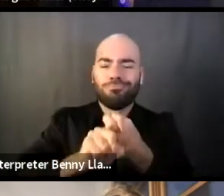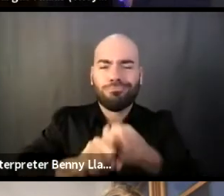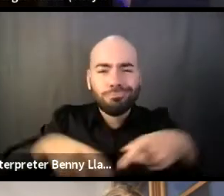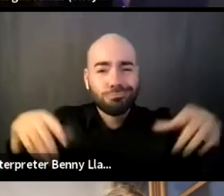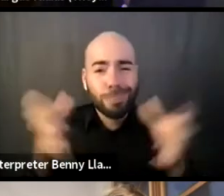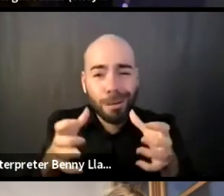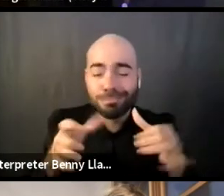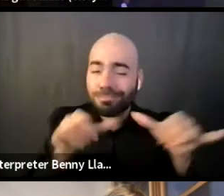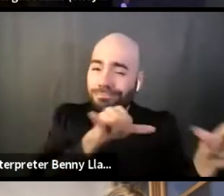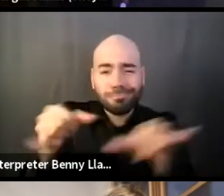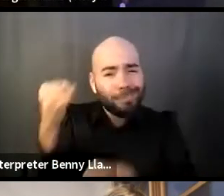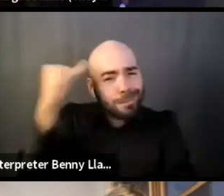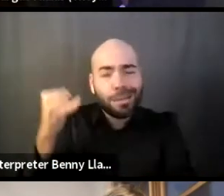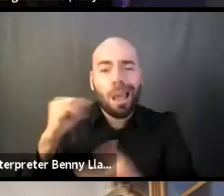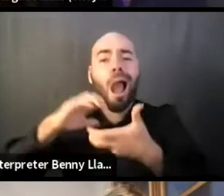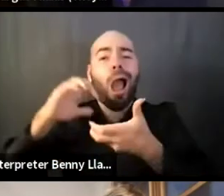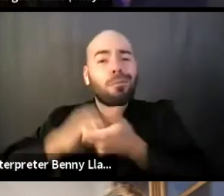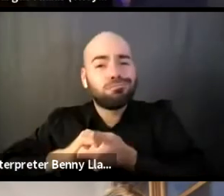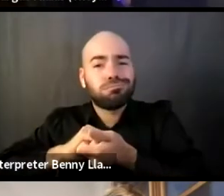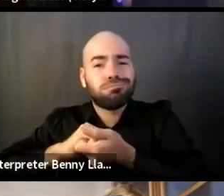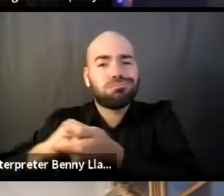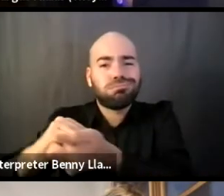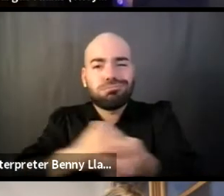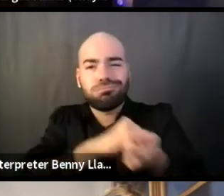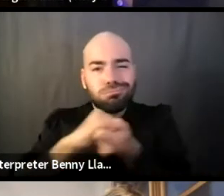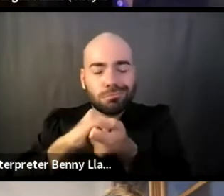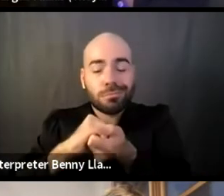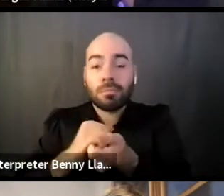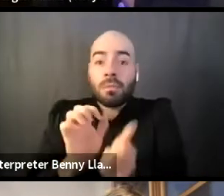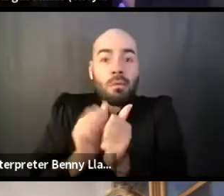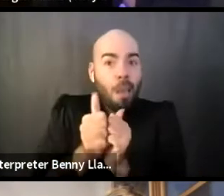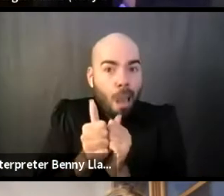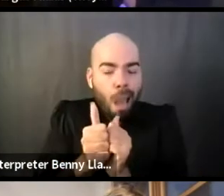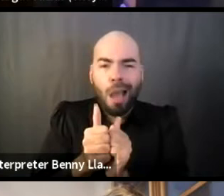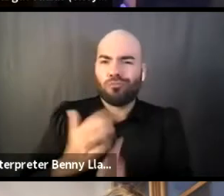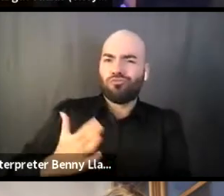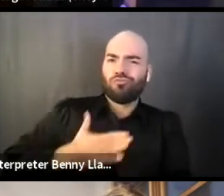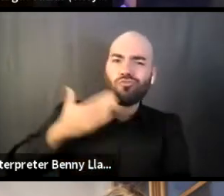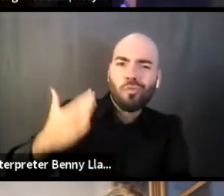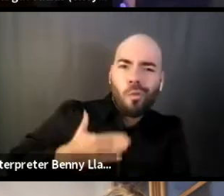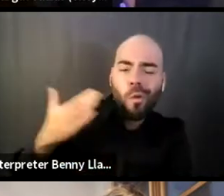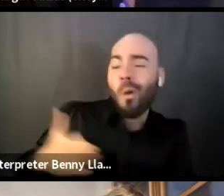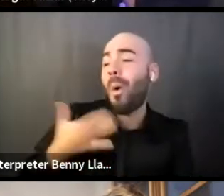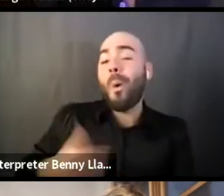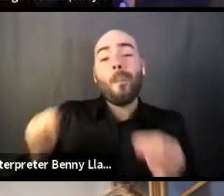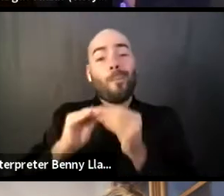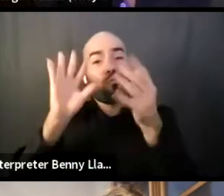I think it should always come from a place of joy and building narratively together.